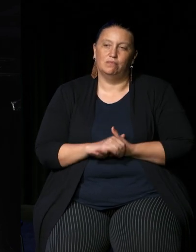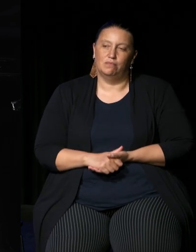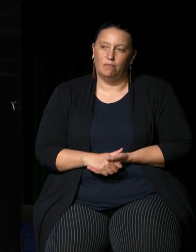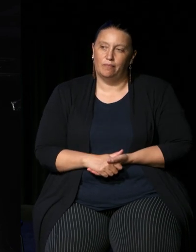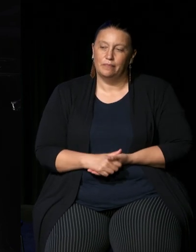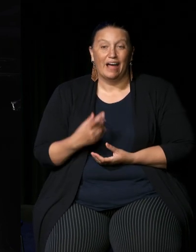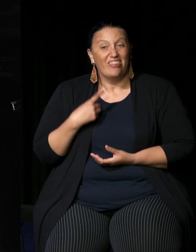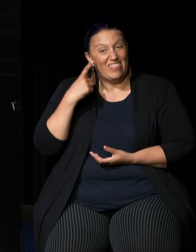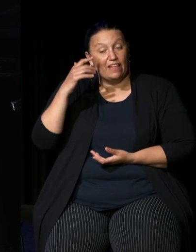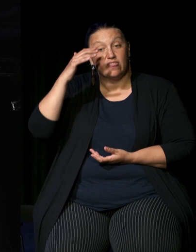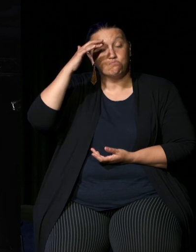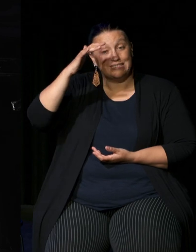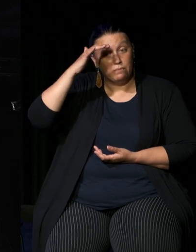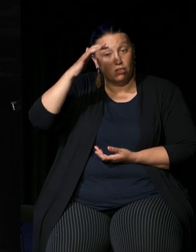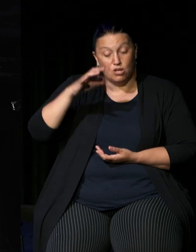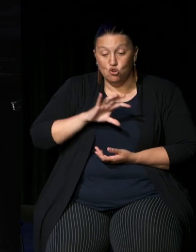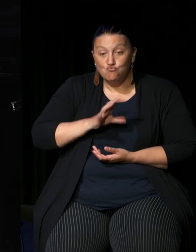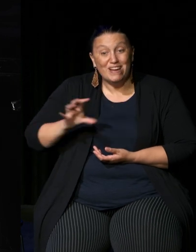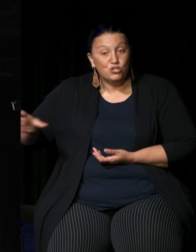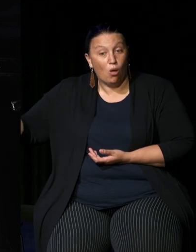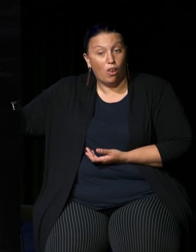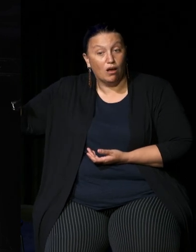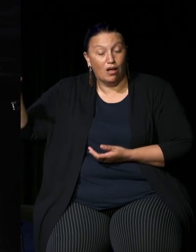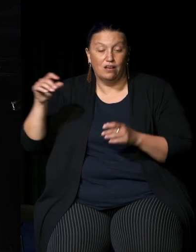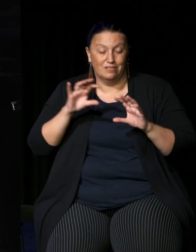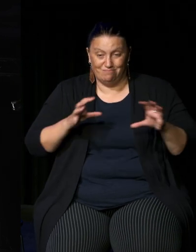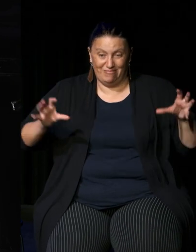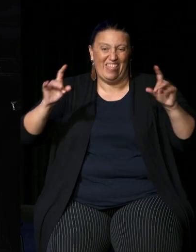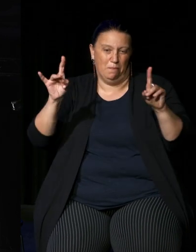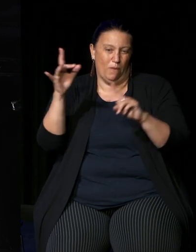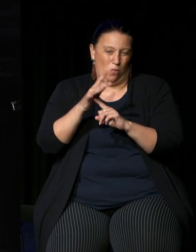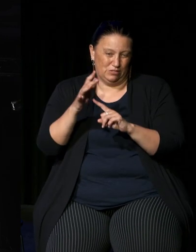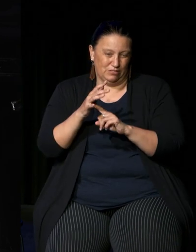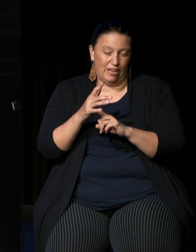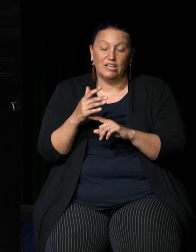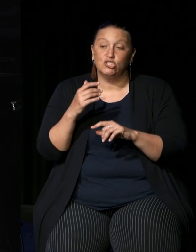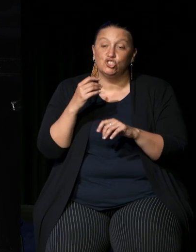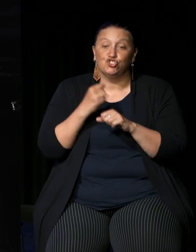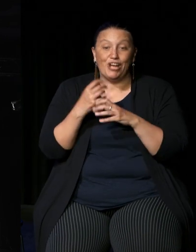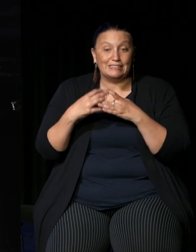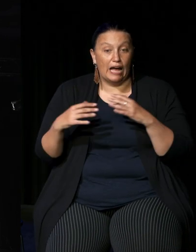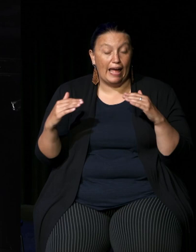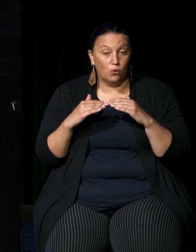I think the principles of it being Regional are important and gender equity and it has an emphasis